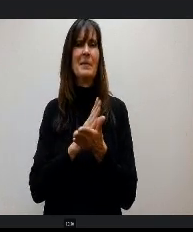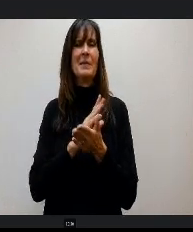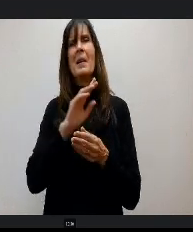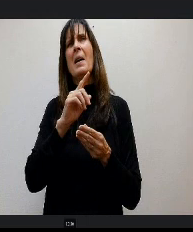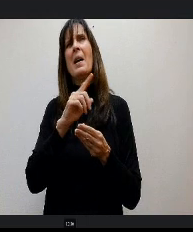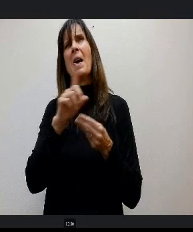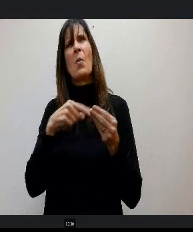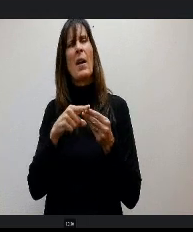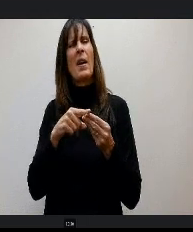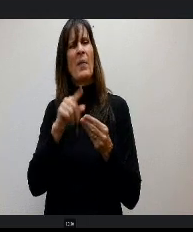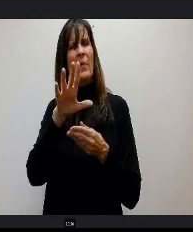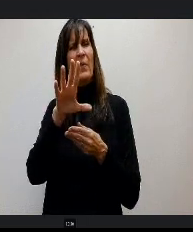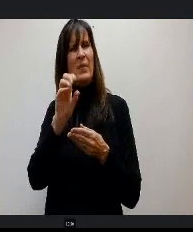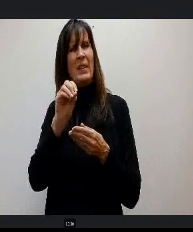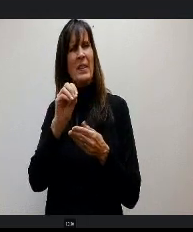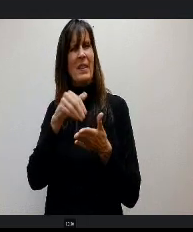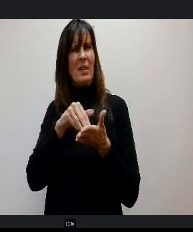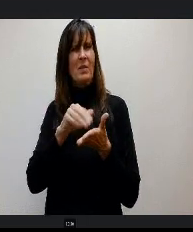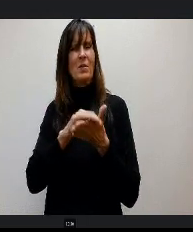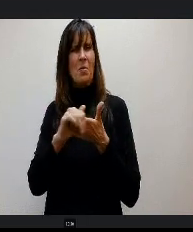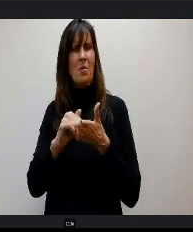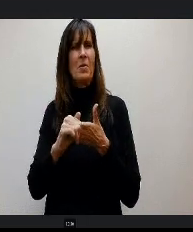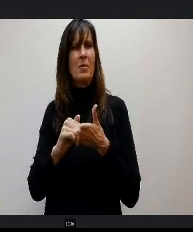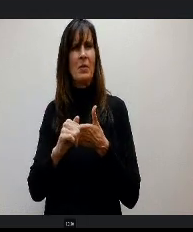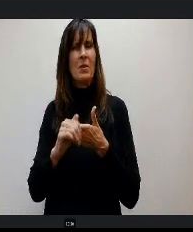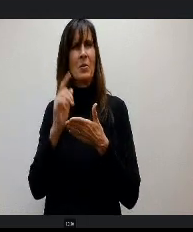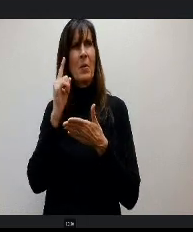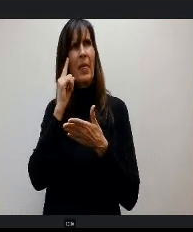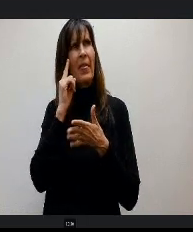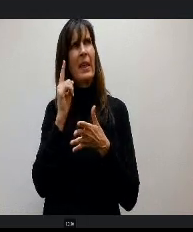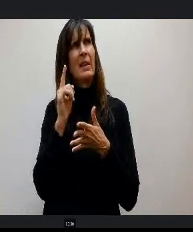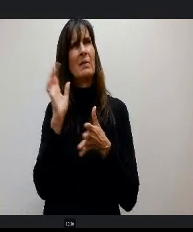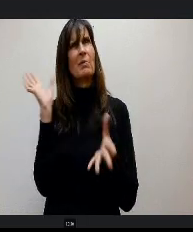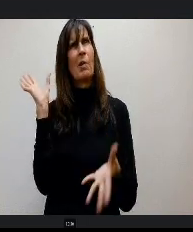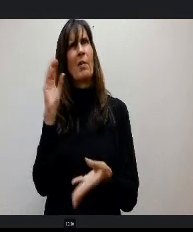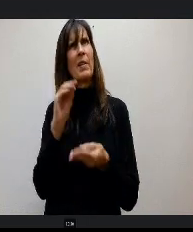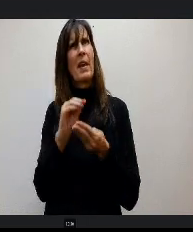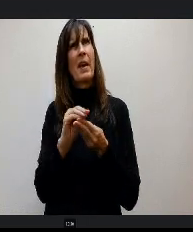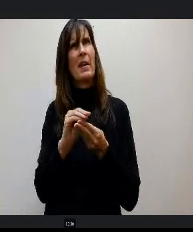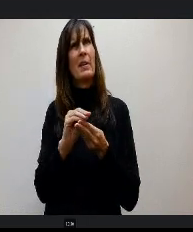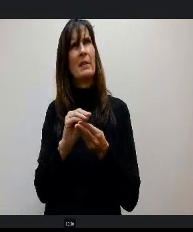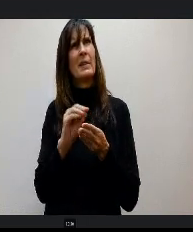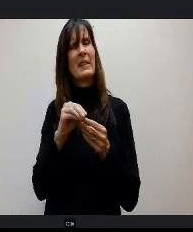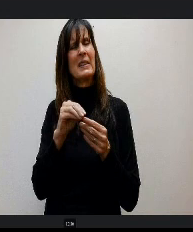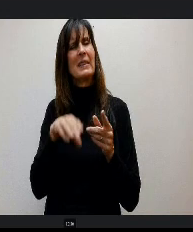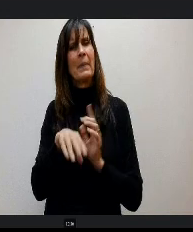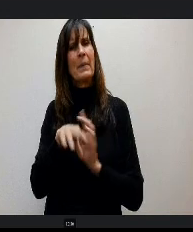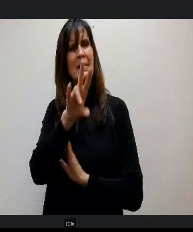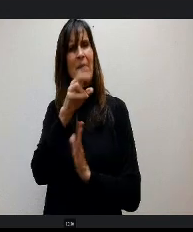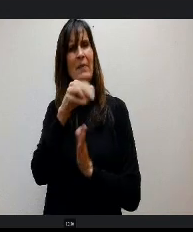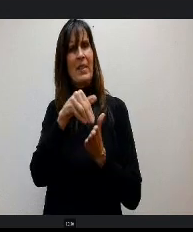of that I would say all but about 7 grand go to directly to teachers, classroom materials take